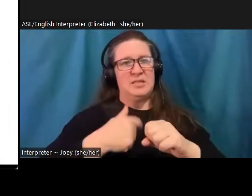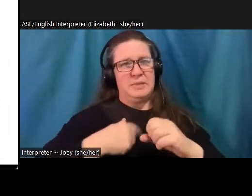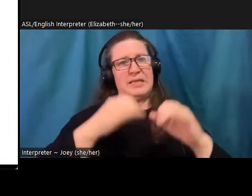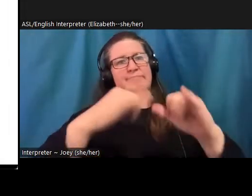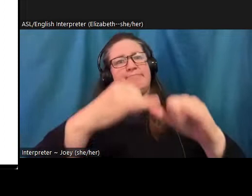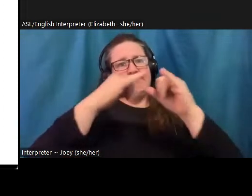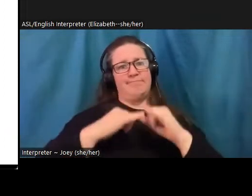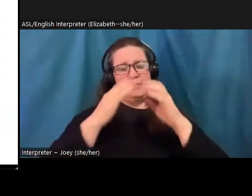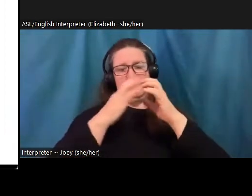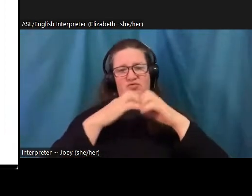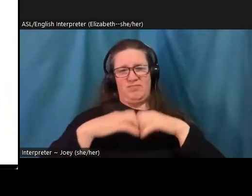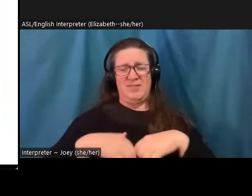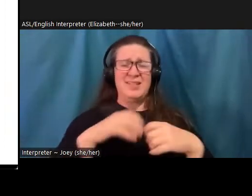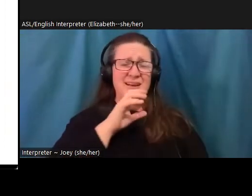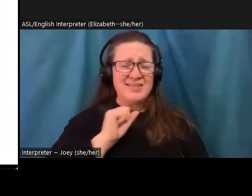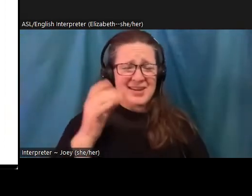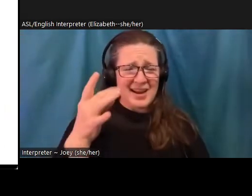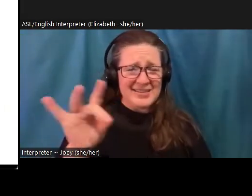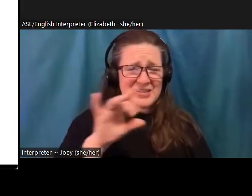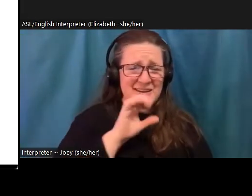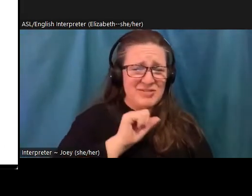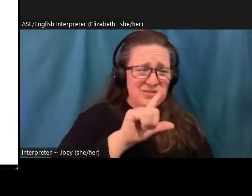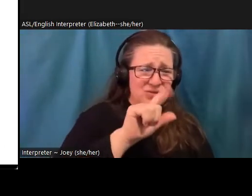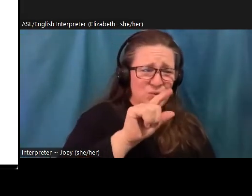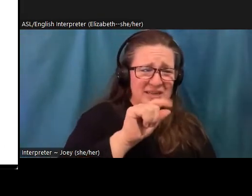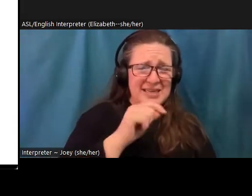year olds right 20 year olds, and the data shows that this is